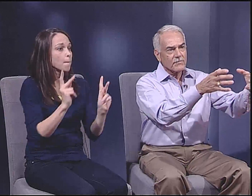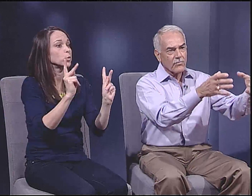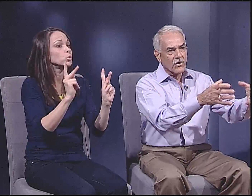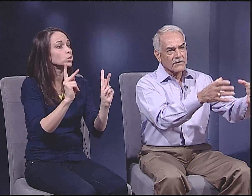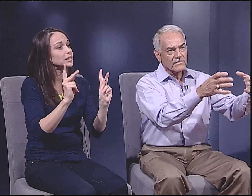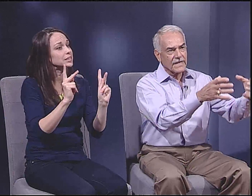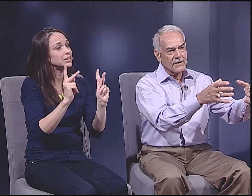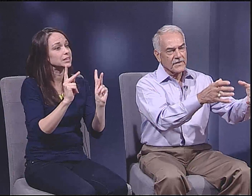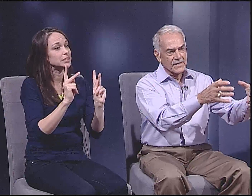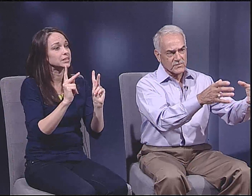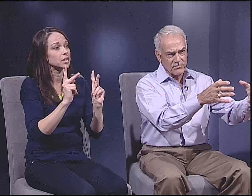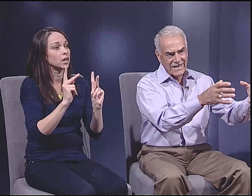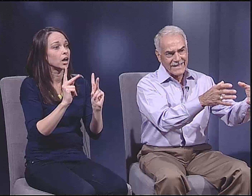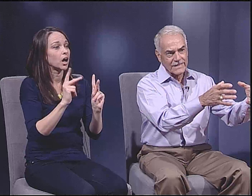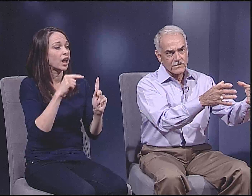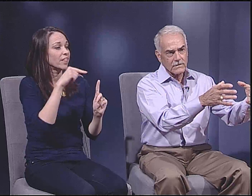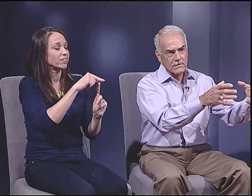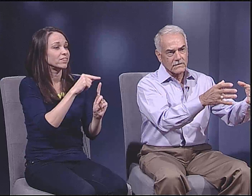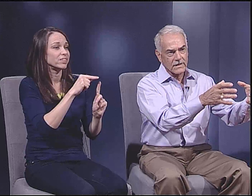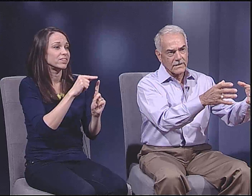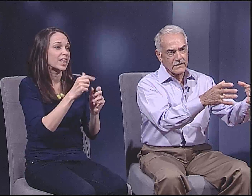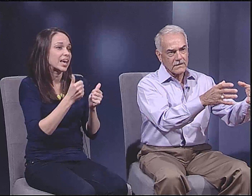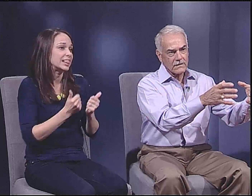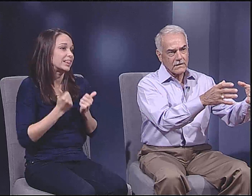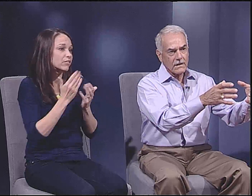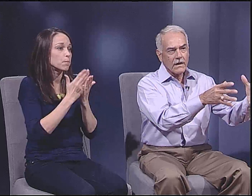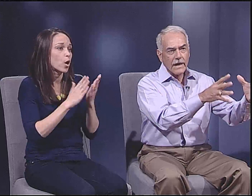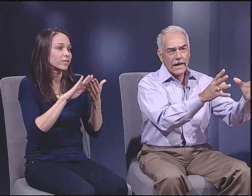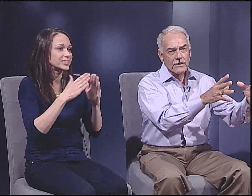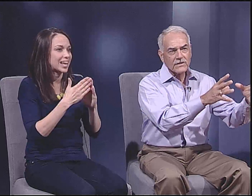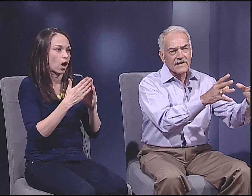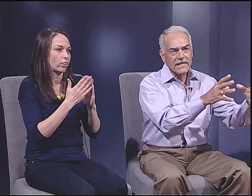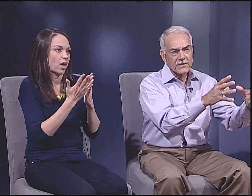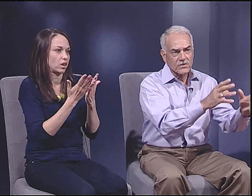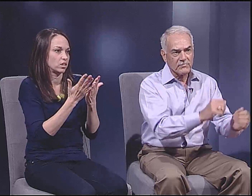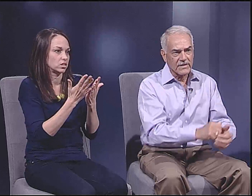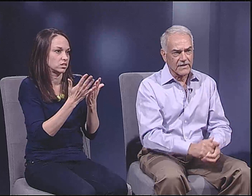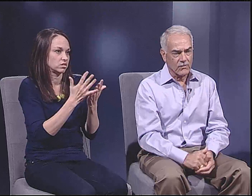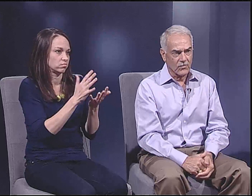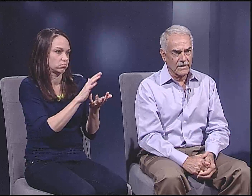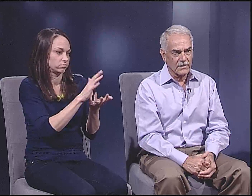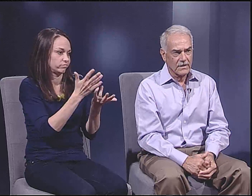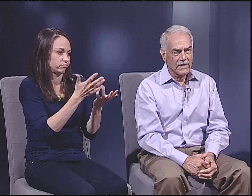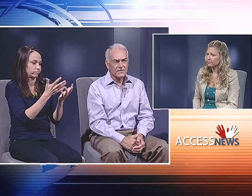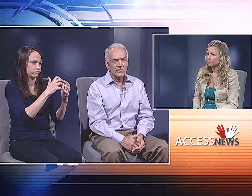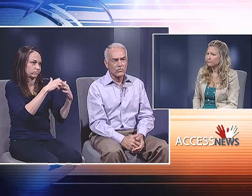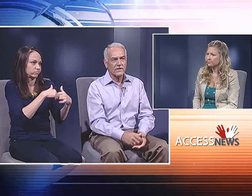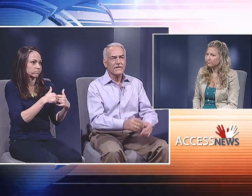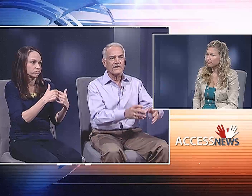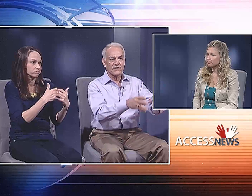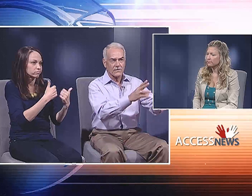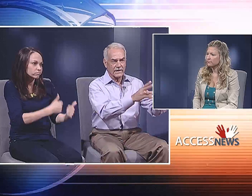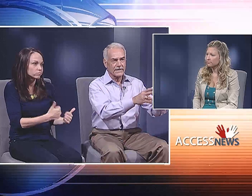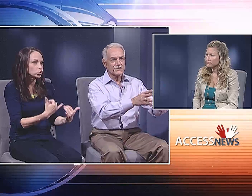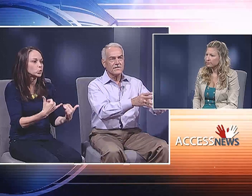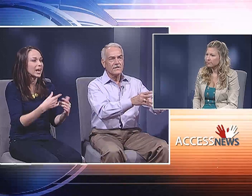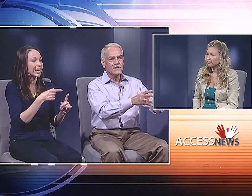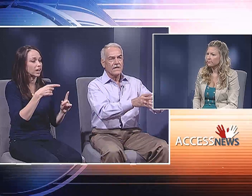who do not have opportunities, who live in a part of town that is blighted today, how did they get to be that way?